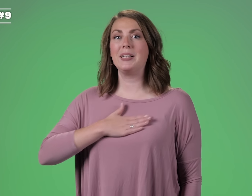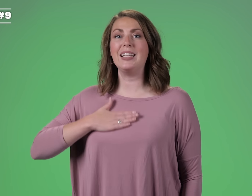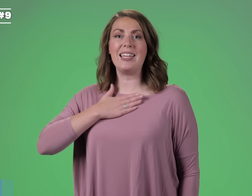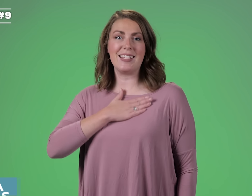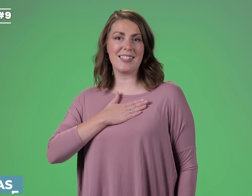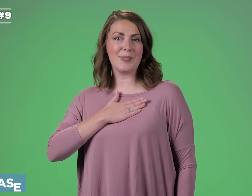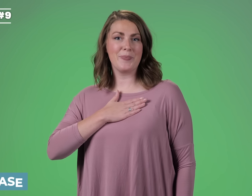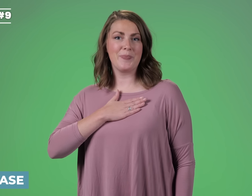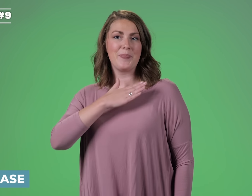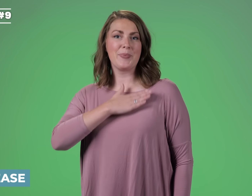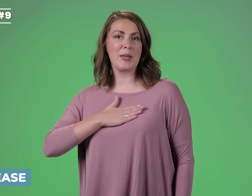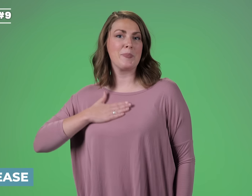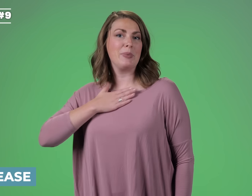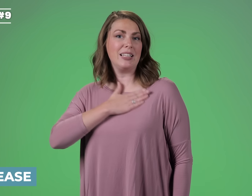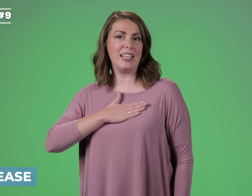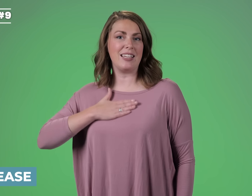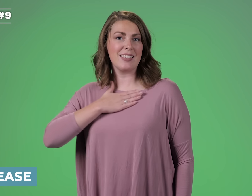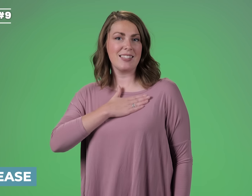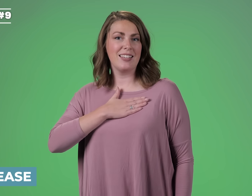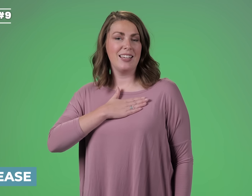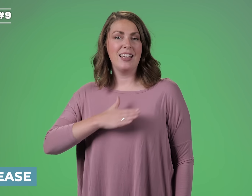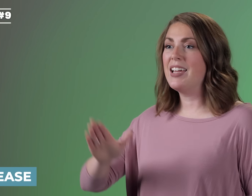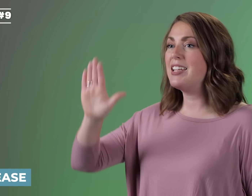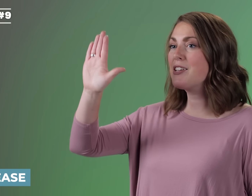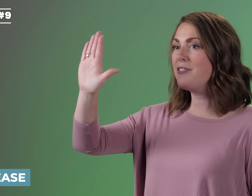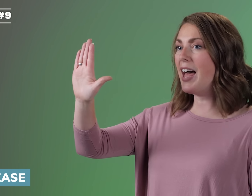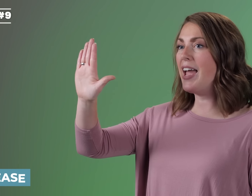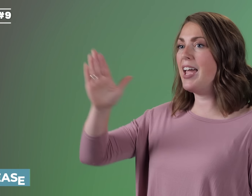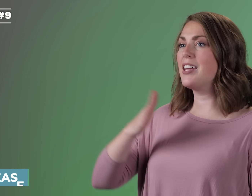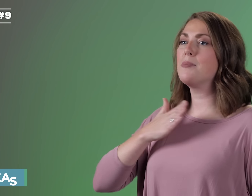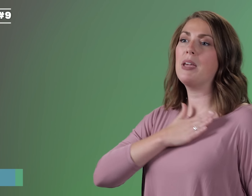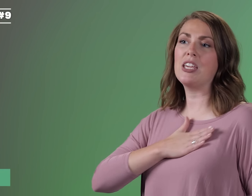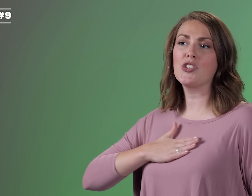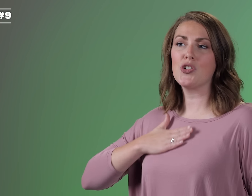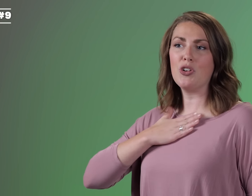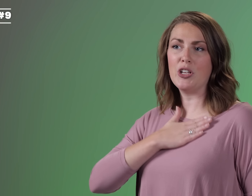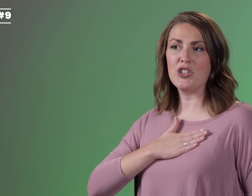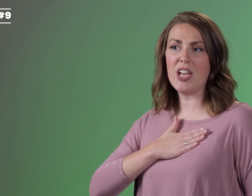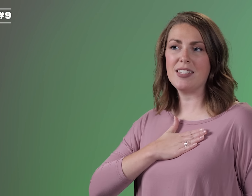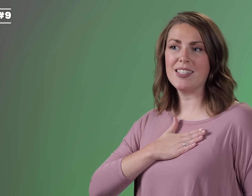PLEASE PLEASE It's a flat hand making a circle on your chest.